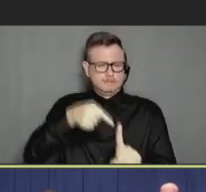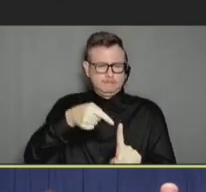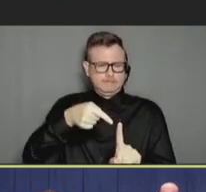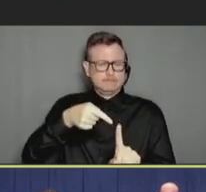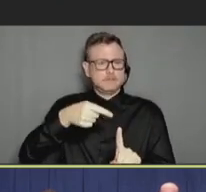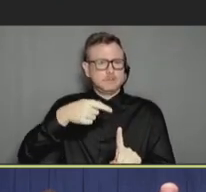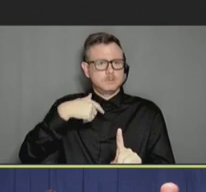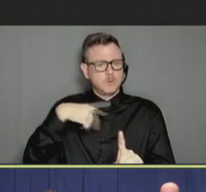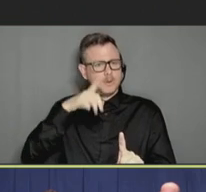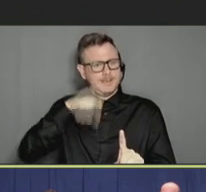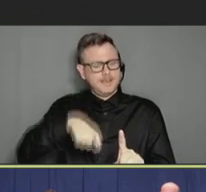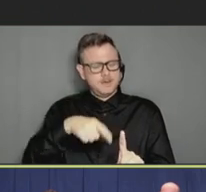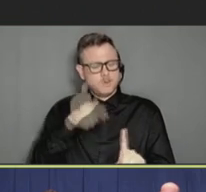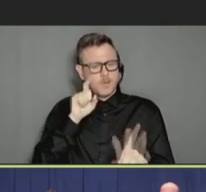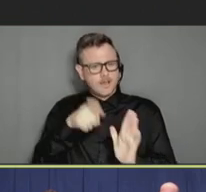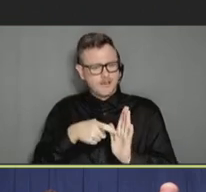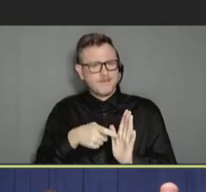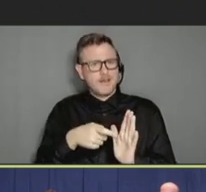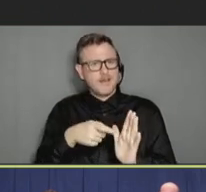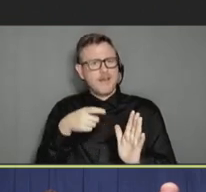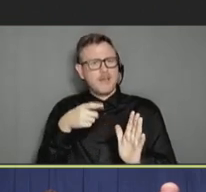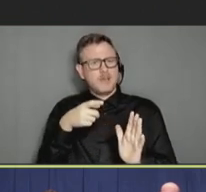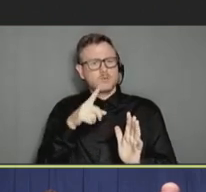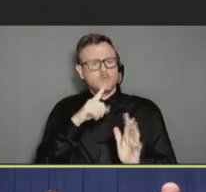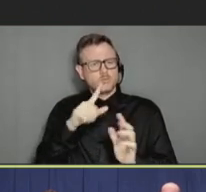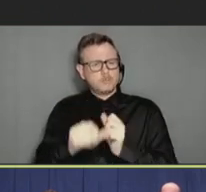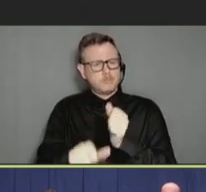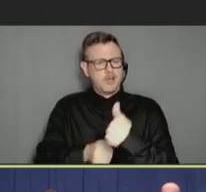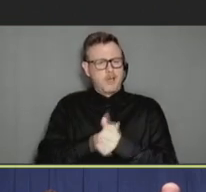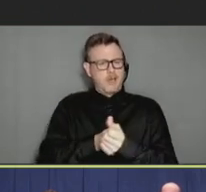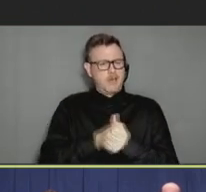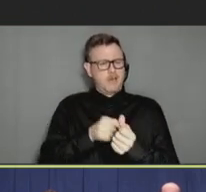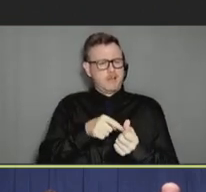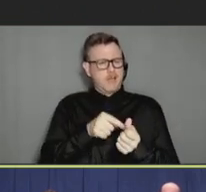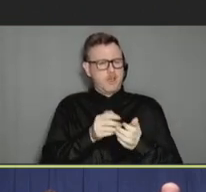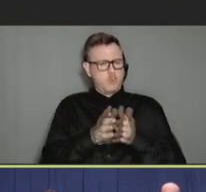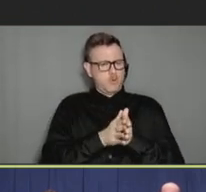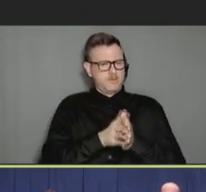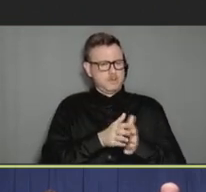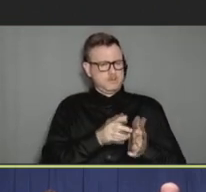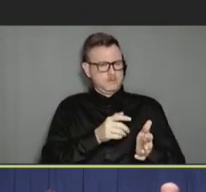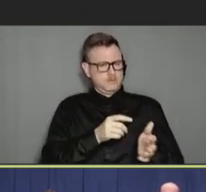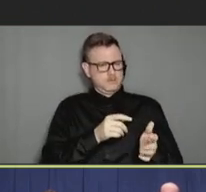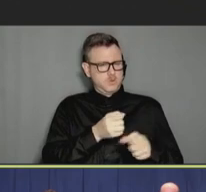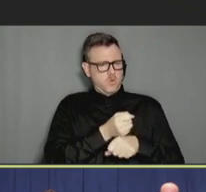kind of really what's their underlying motivation that might be driving that versus just like,